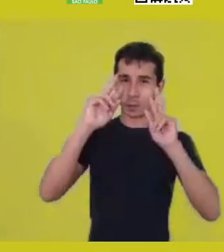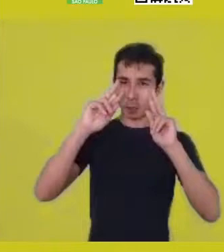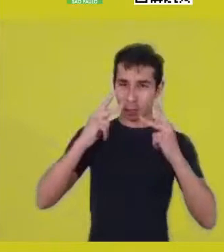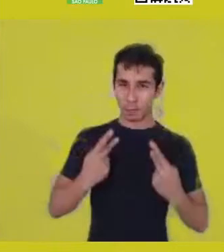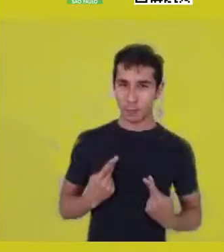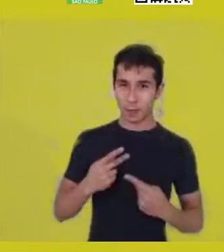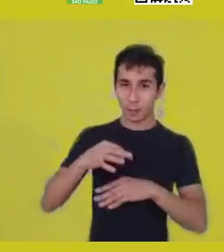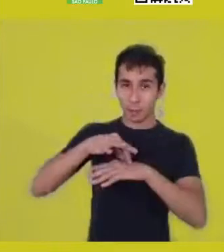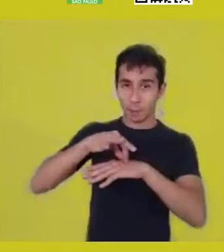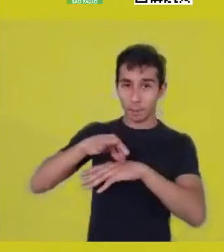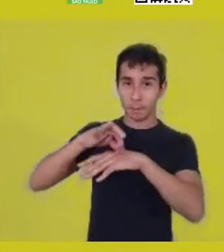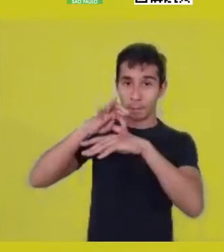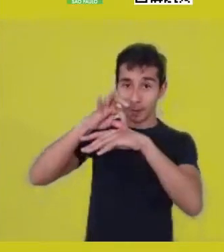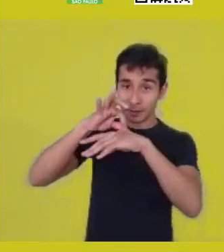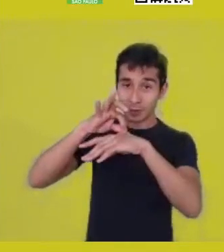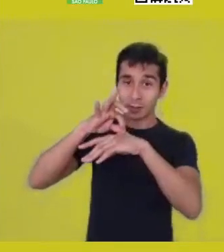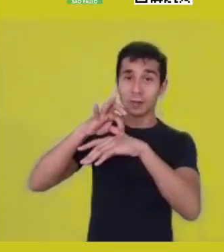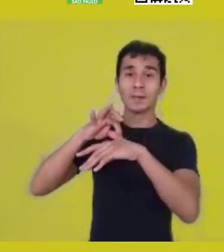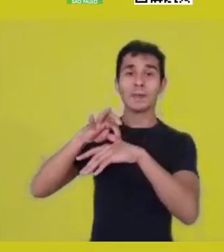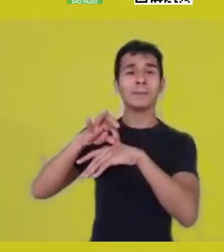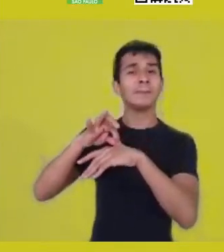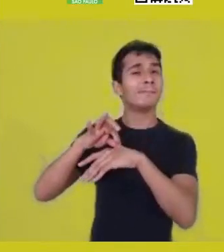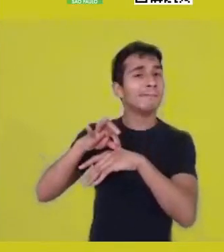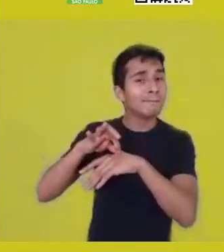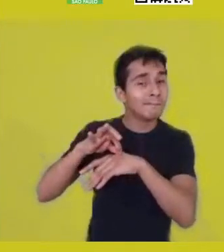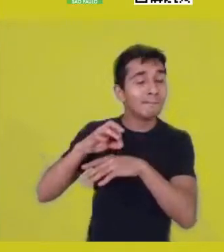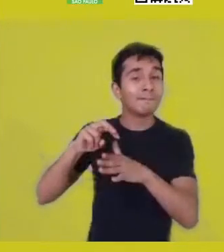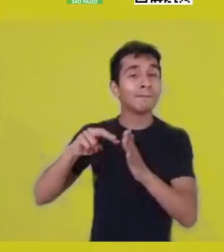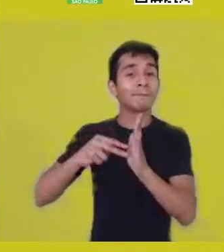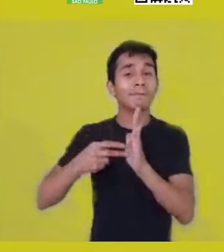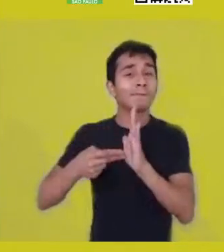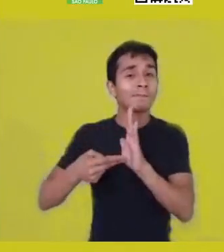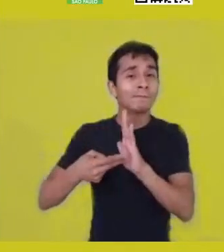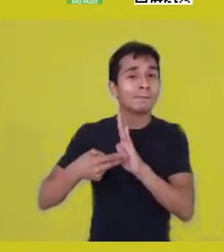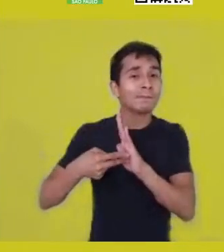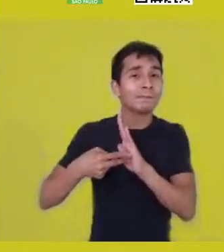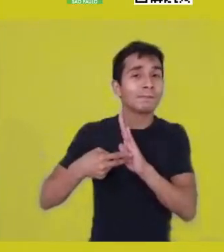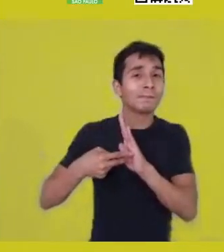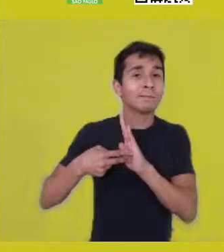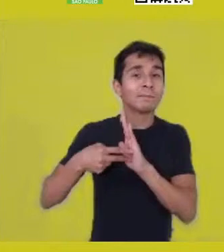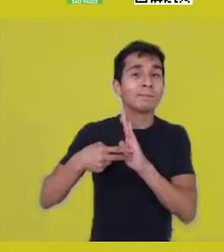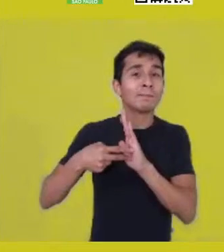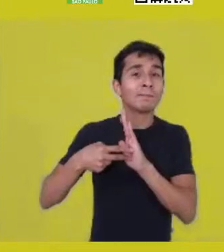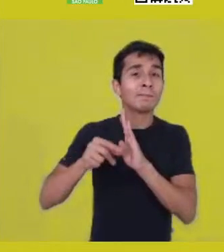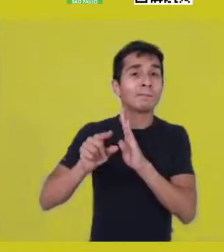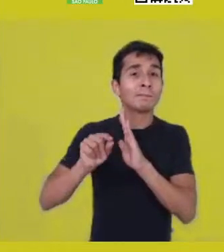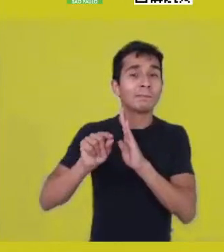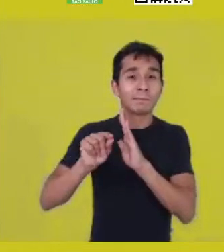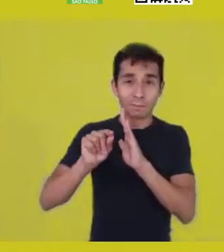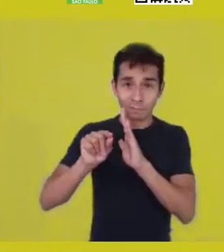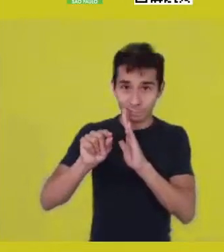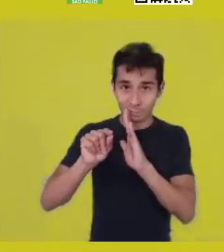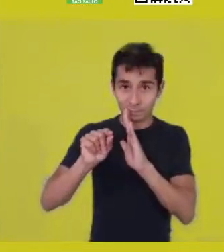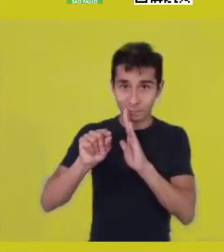doesn’t appear, whenever I investigate it, the living being is what appears,